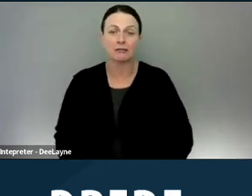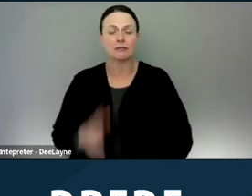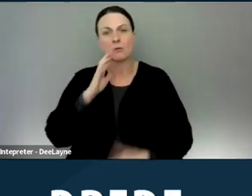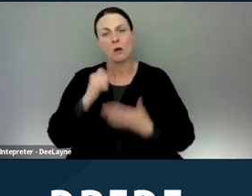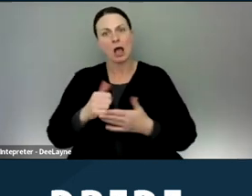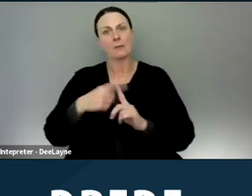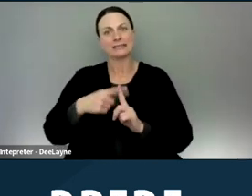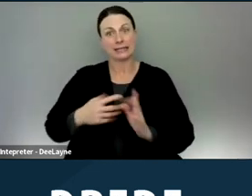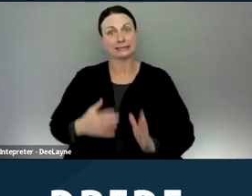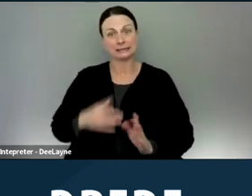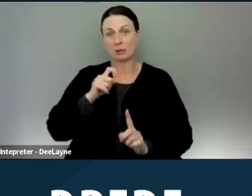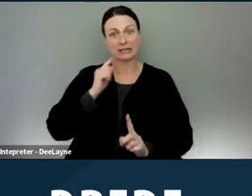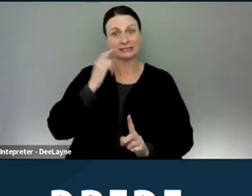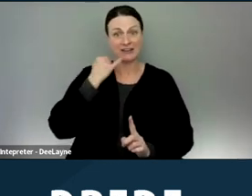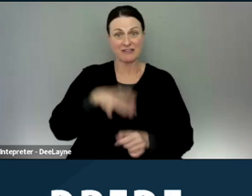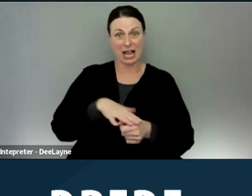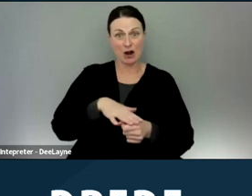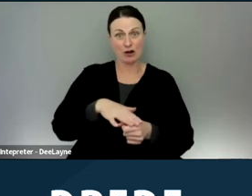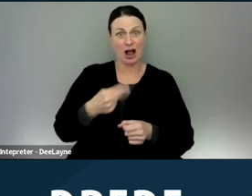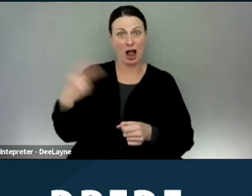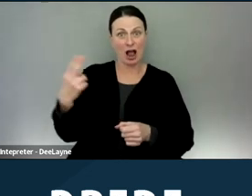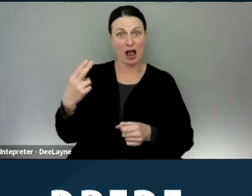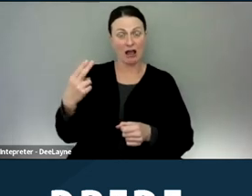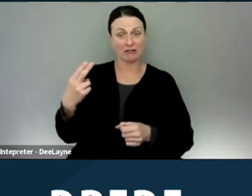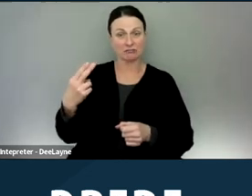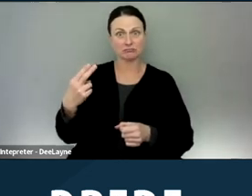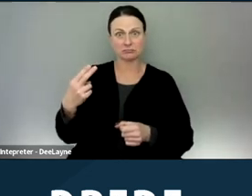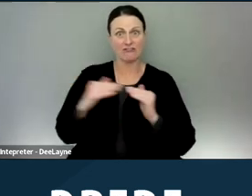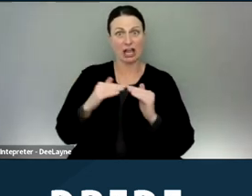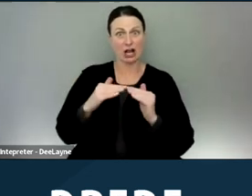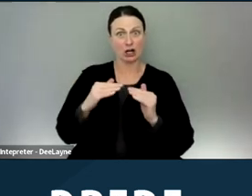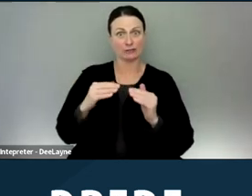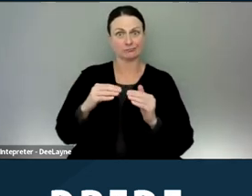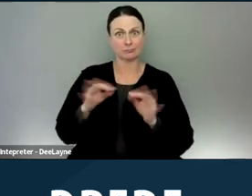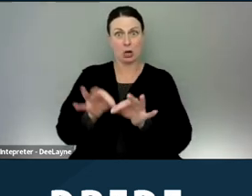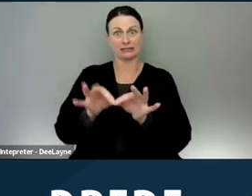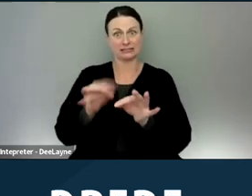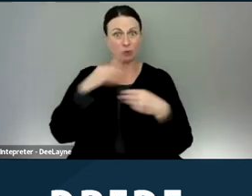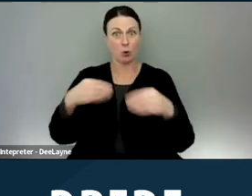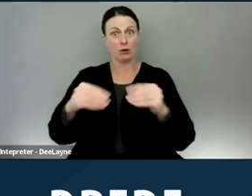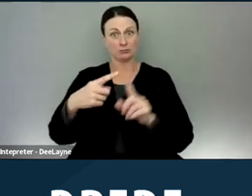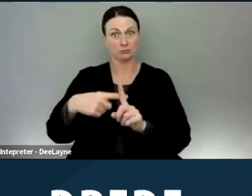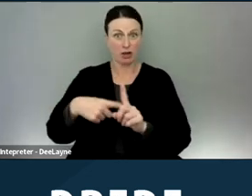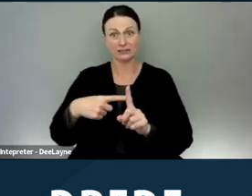because if that area has a higher fair market rental rate, then the tenant has more money basically